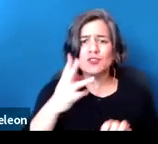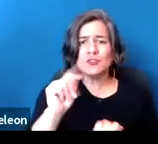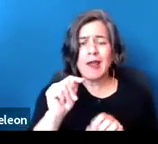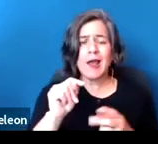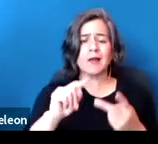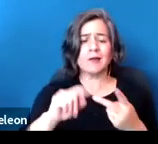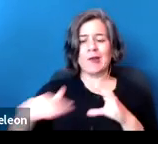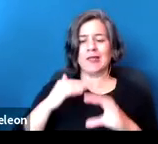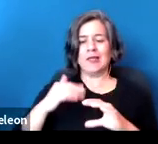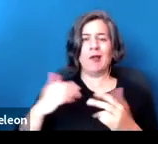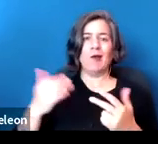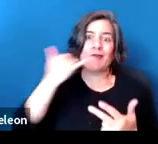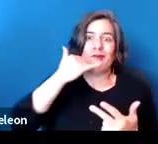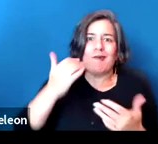or call me, whichever works for you.